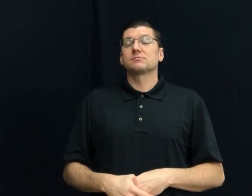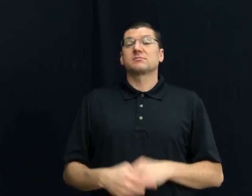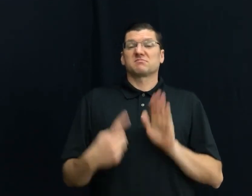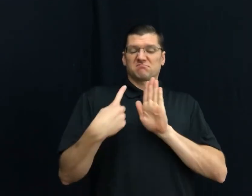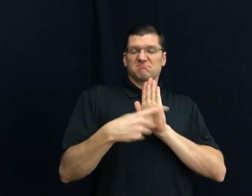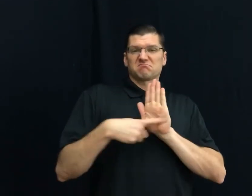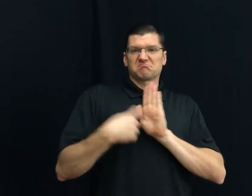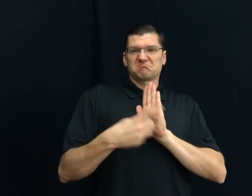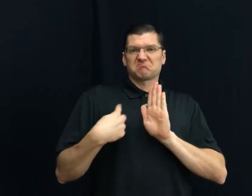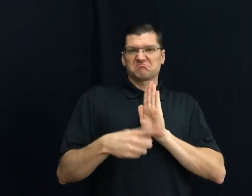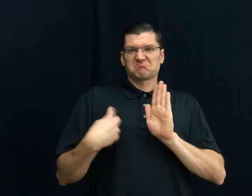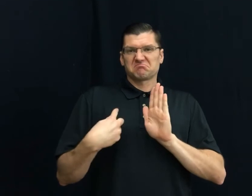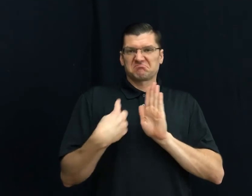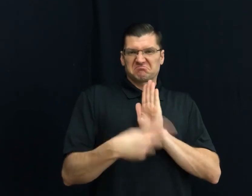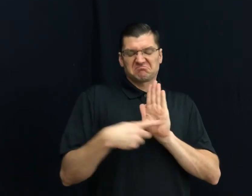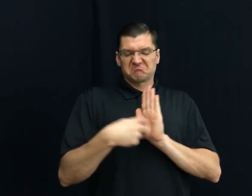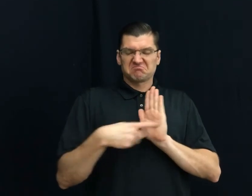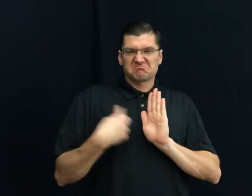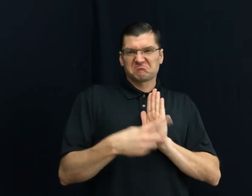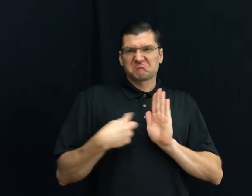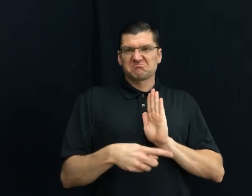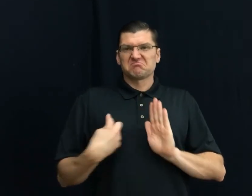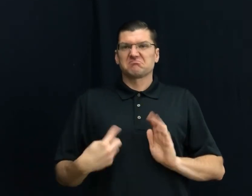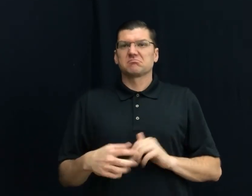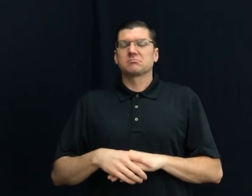57) SELF-CRITICAL / CRITICISM